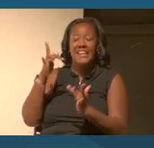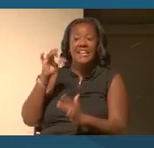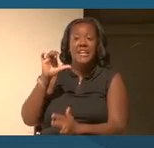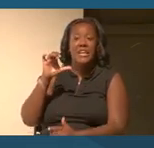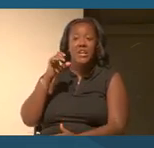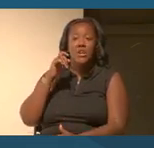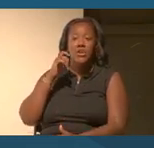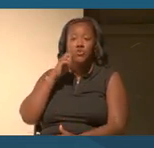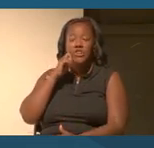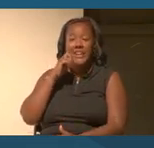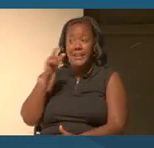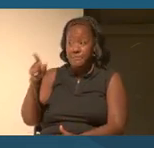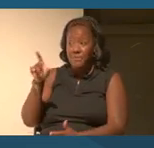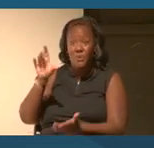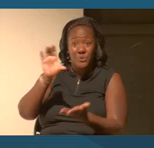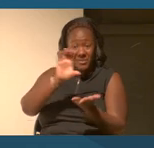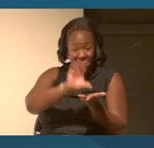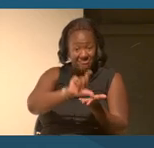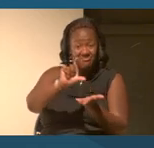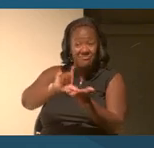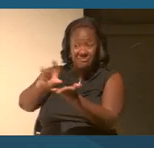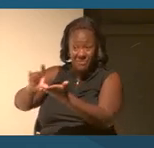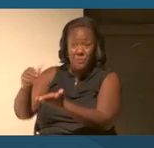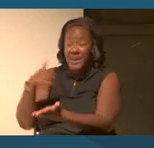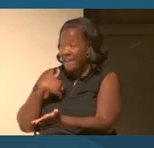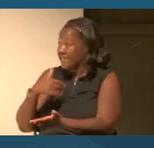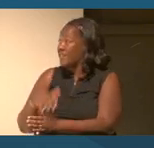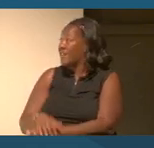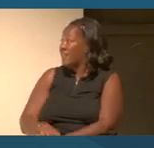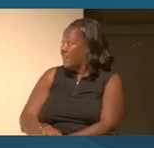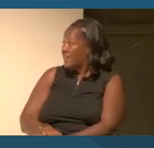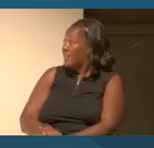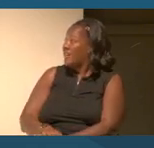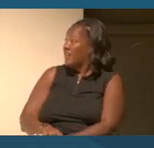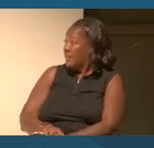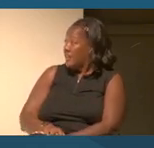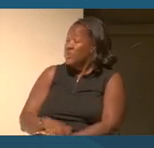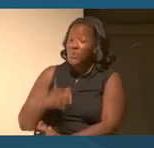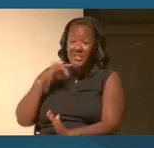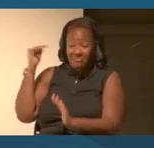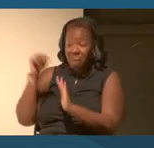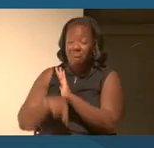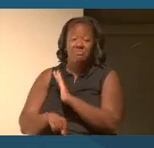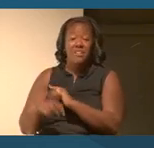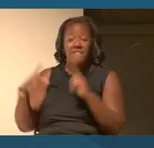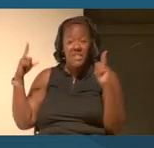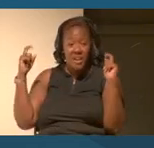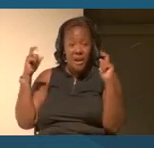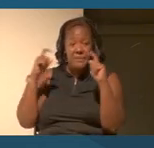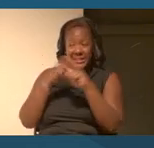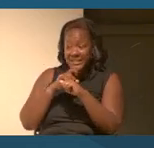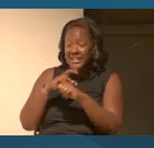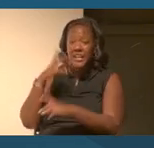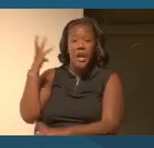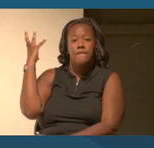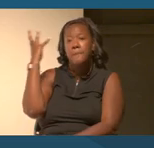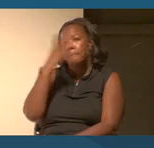So the objects themselves. And the girlhood exhibition, if you wanna dive into that, the complexities of of beauty in our complexion.